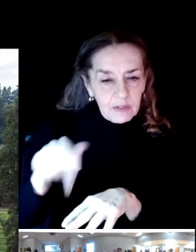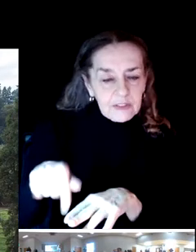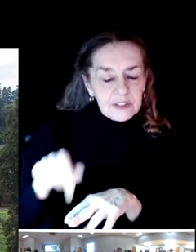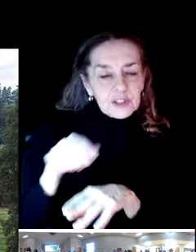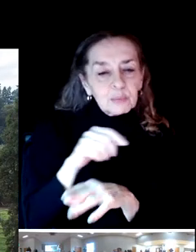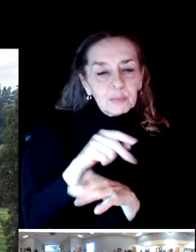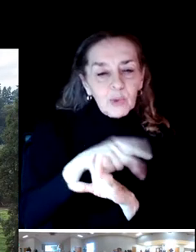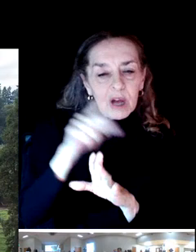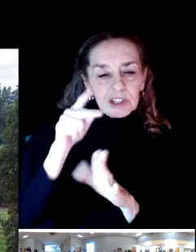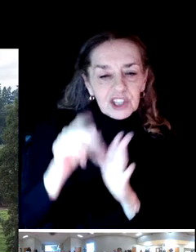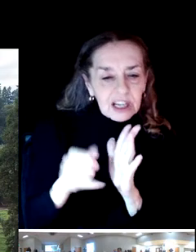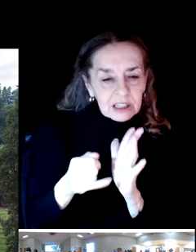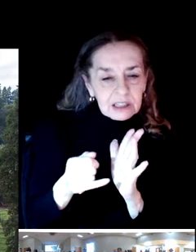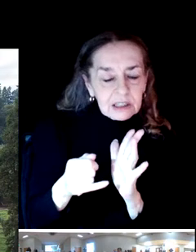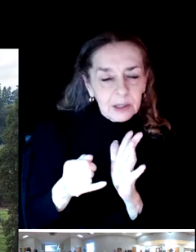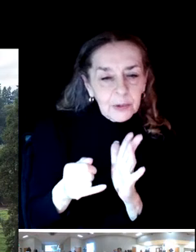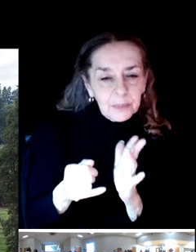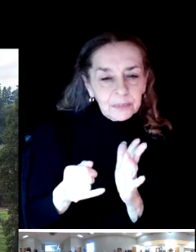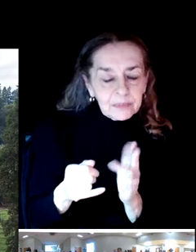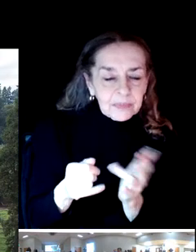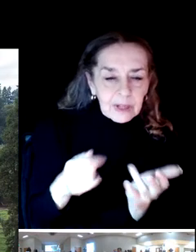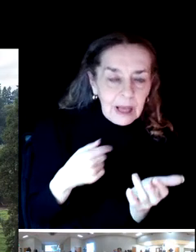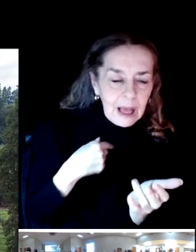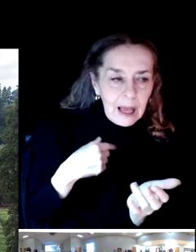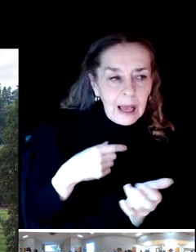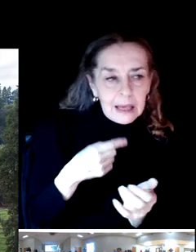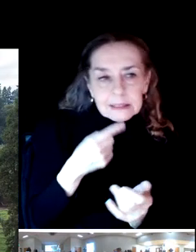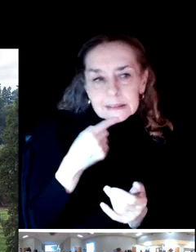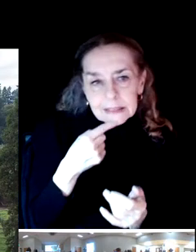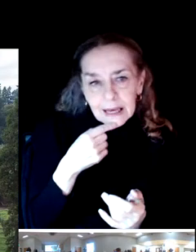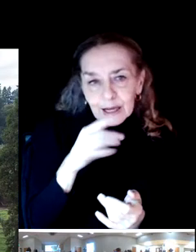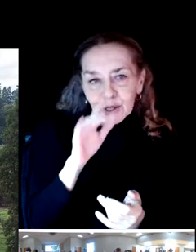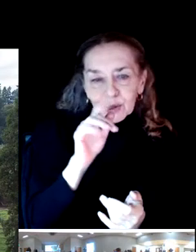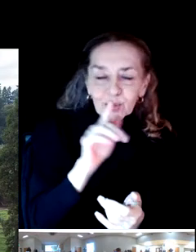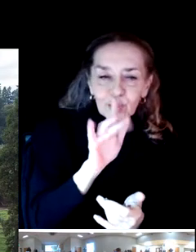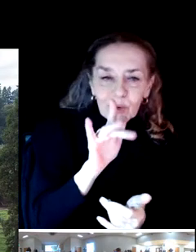I come with 25 years of parks and recreation experience.